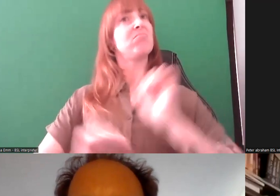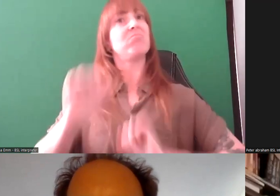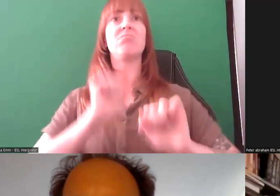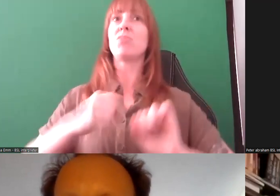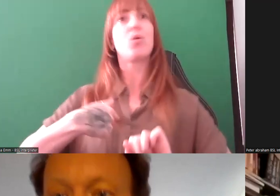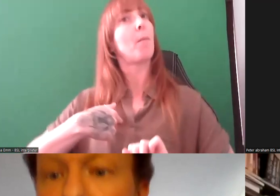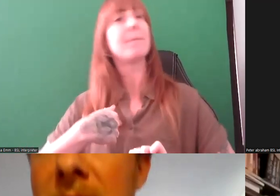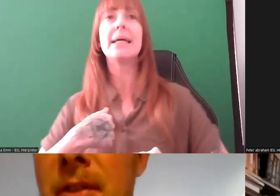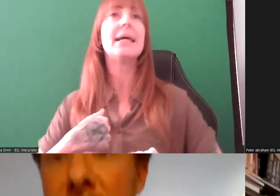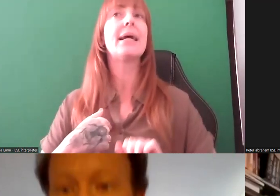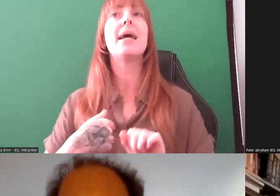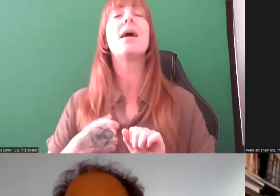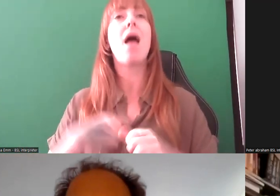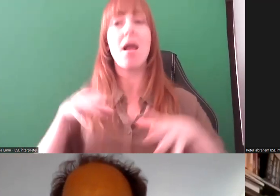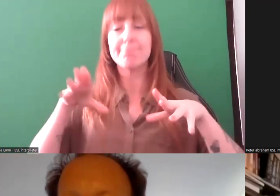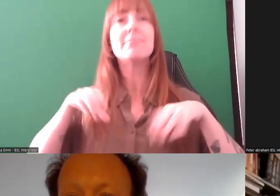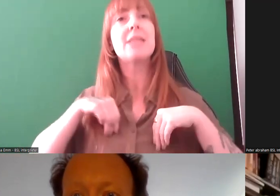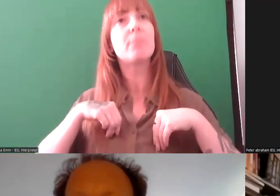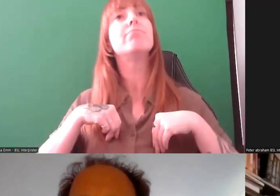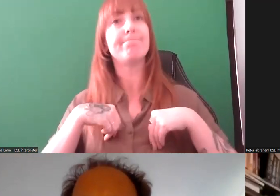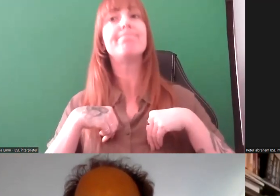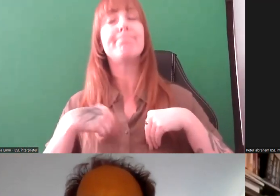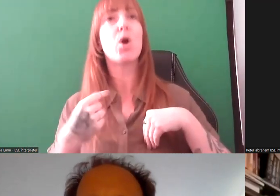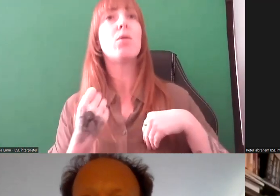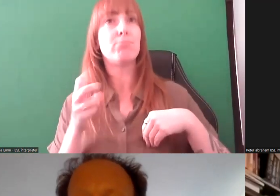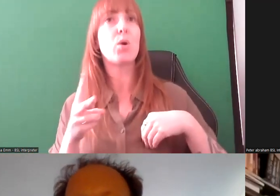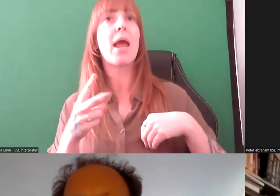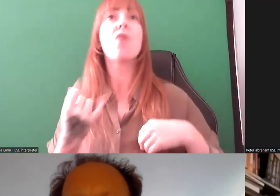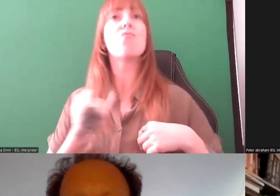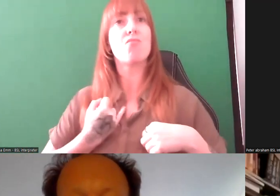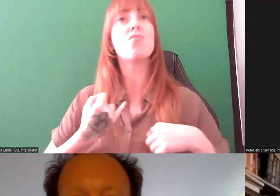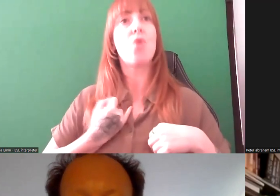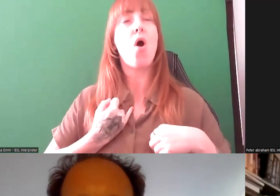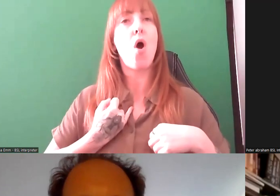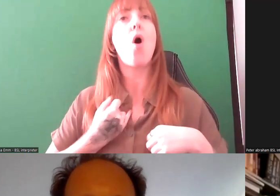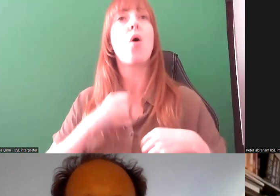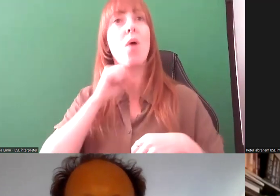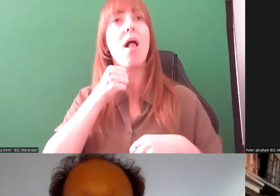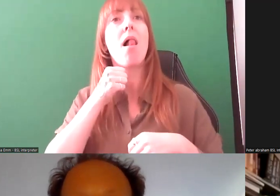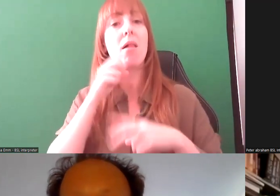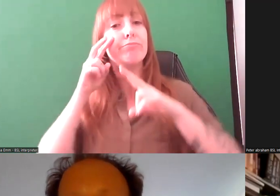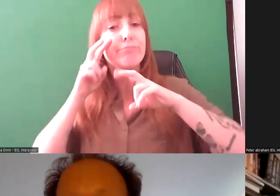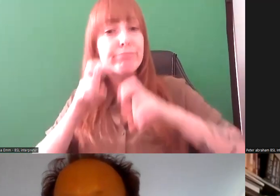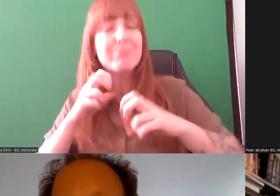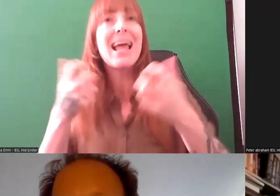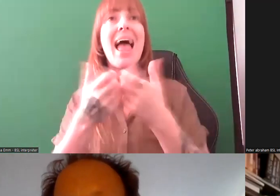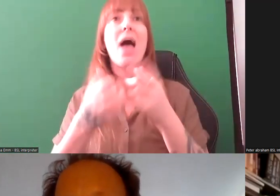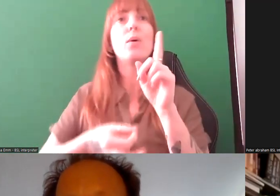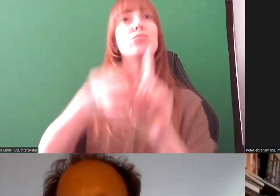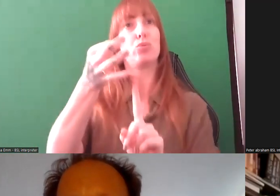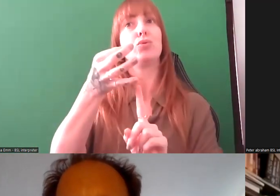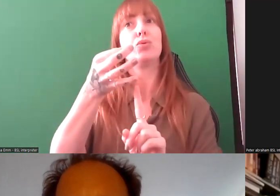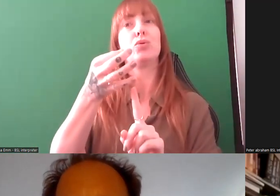right all the time. I think the main thing is to try to be transparent about that as well.